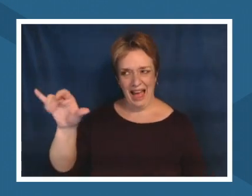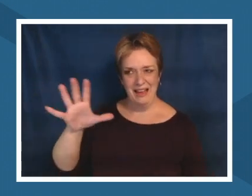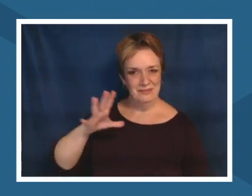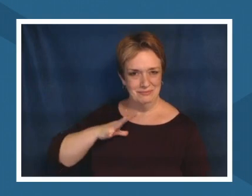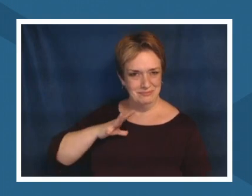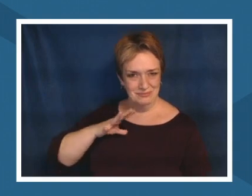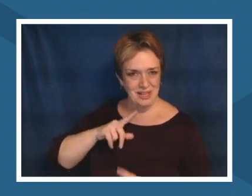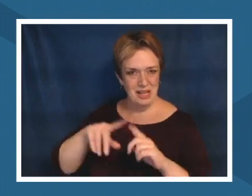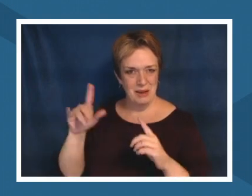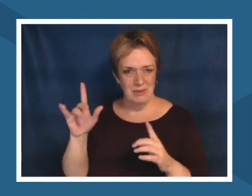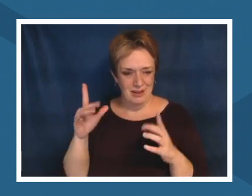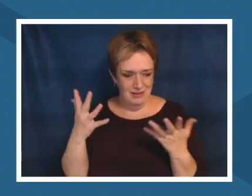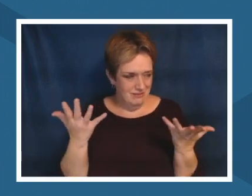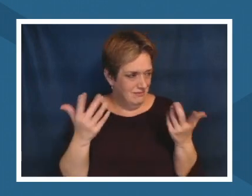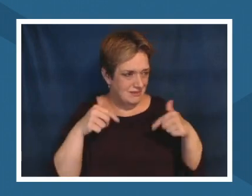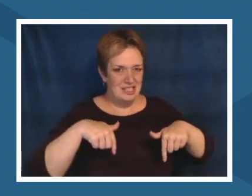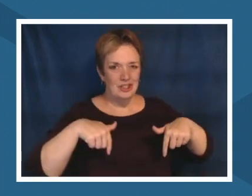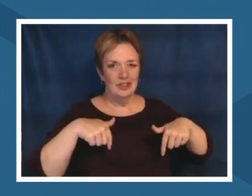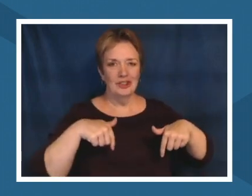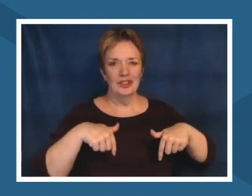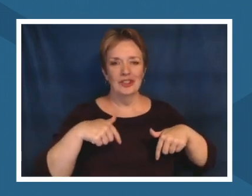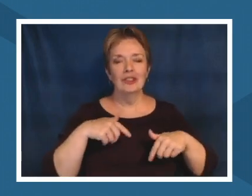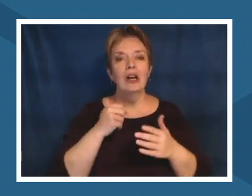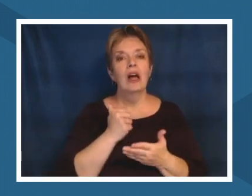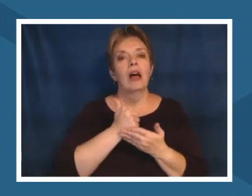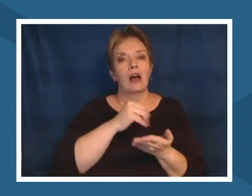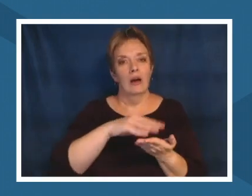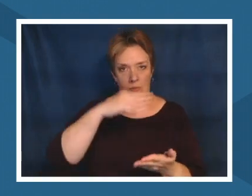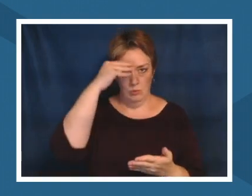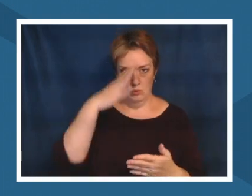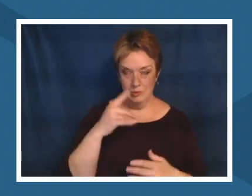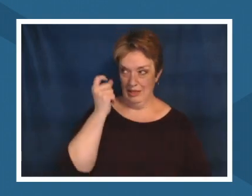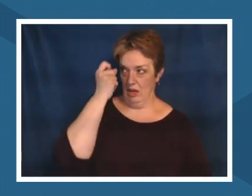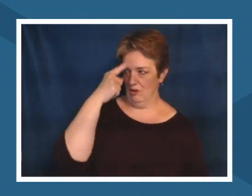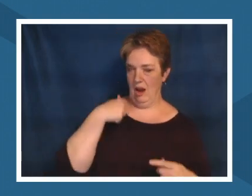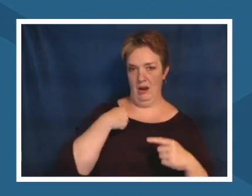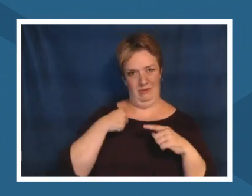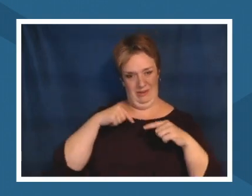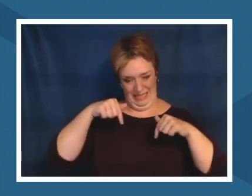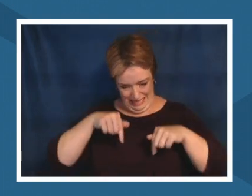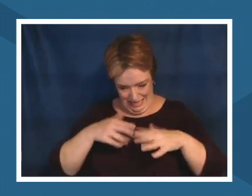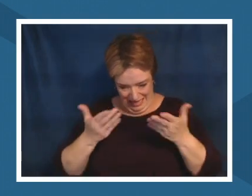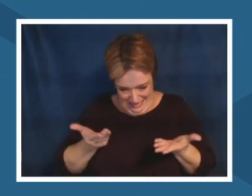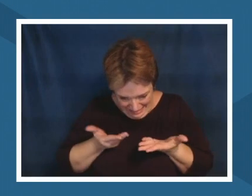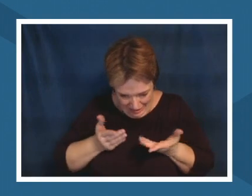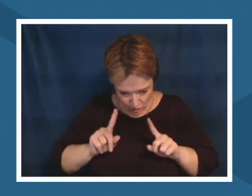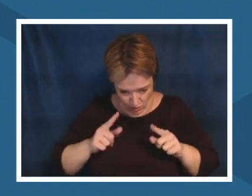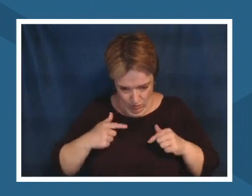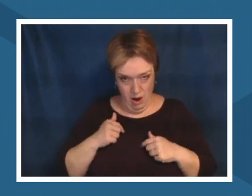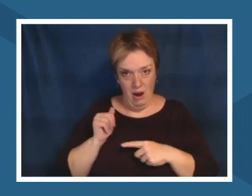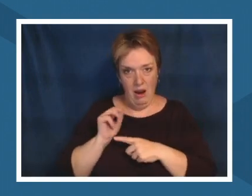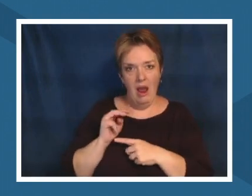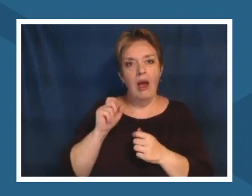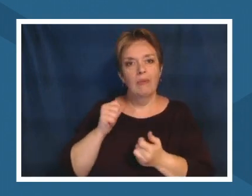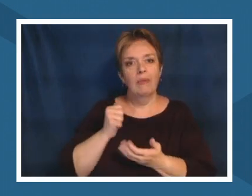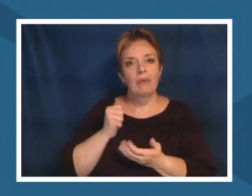awareness out is so important and also allowing students to do it now they see something